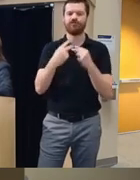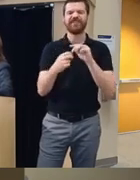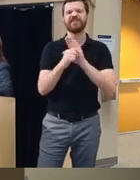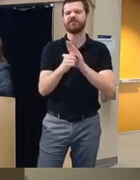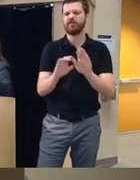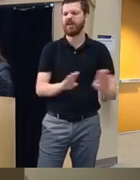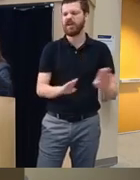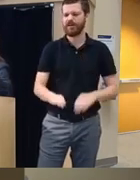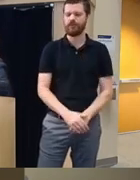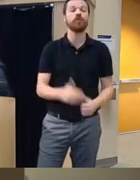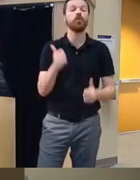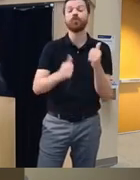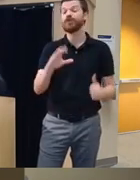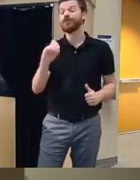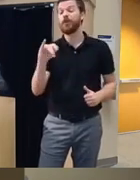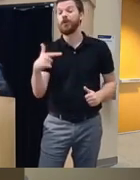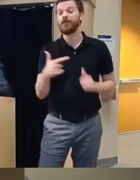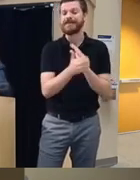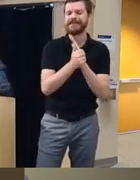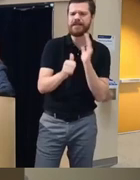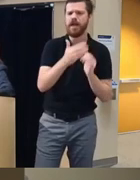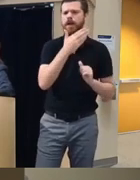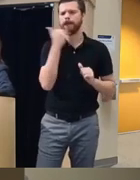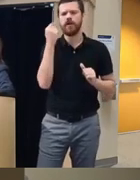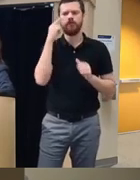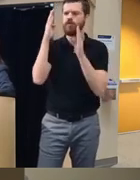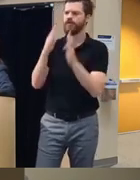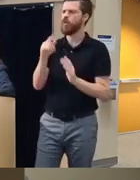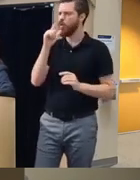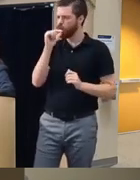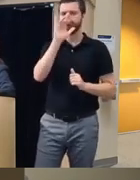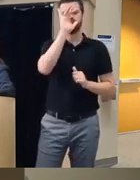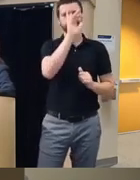behaviors like what coping skills might be best for someone that is rating depression